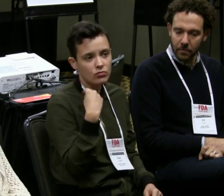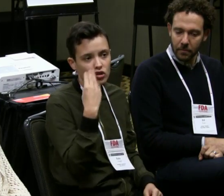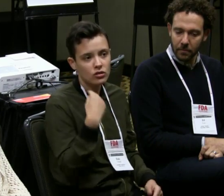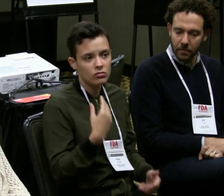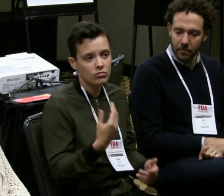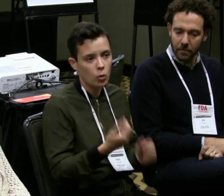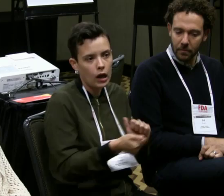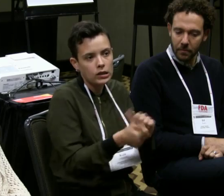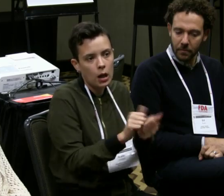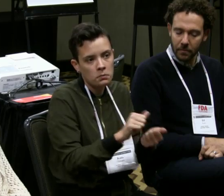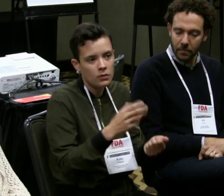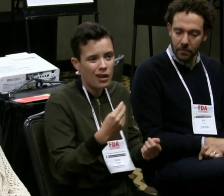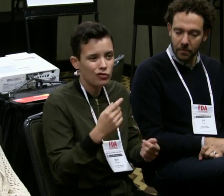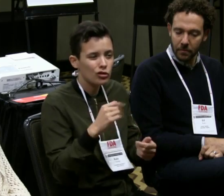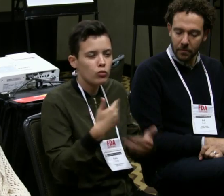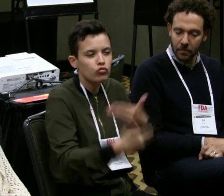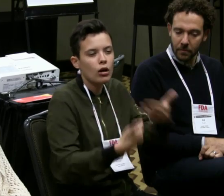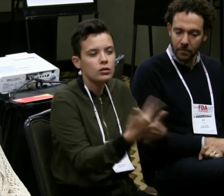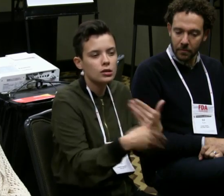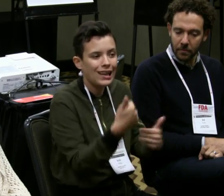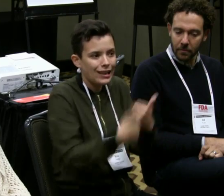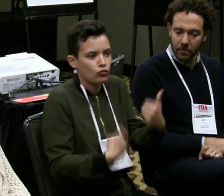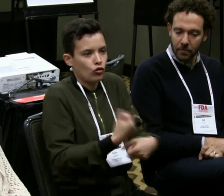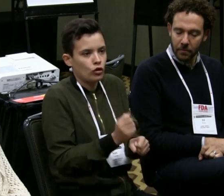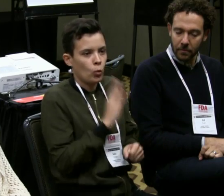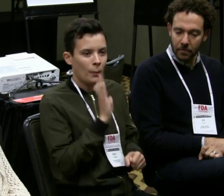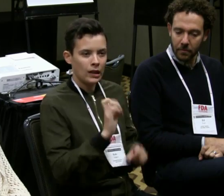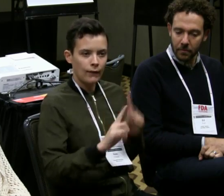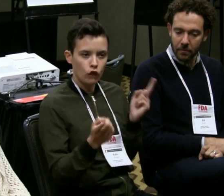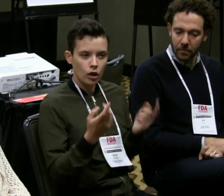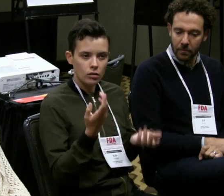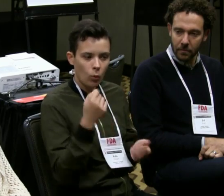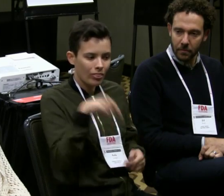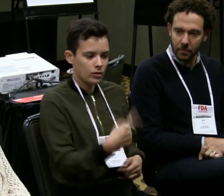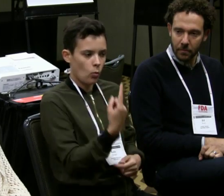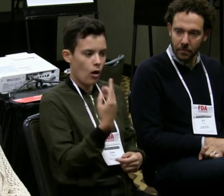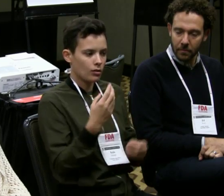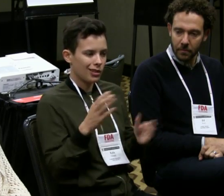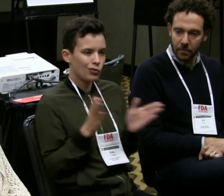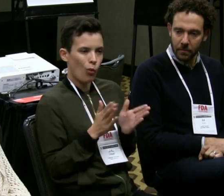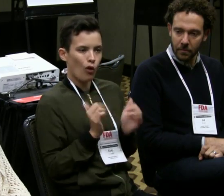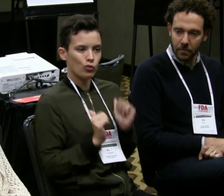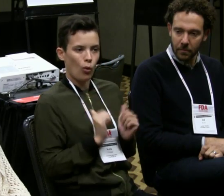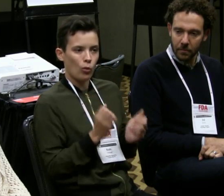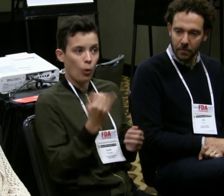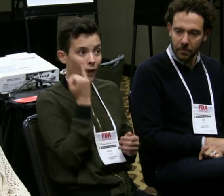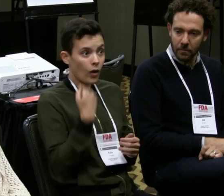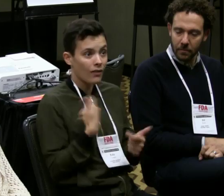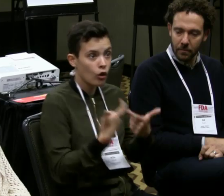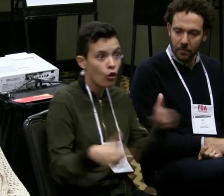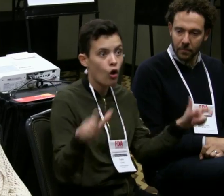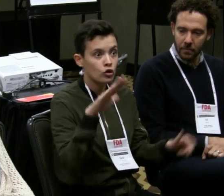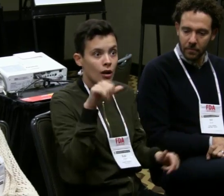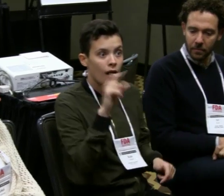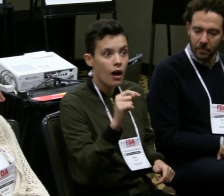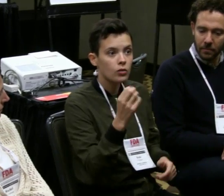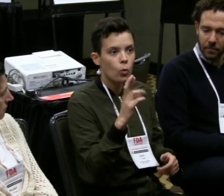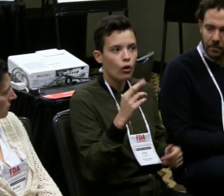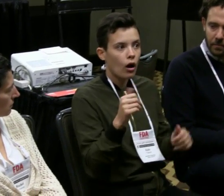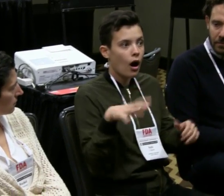and so far that's been our experience has just been adapting as we go, and the process is going to be different. I mean this is one of the smaller shows.